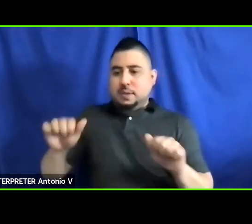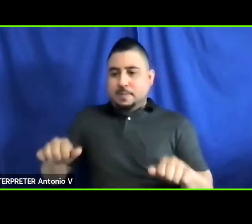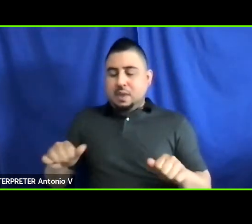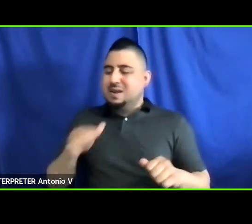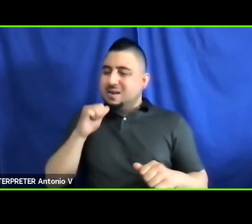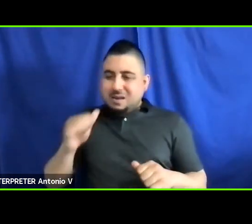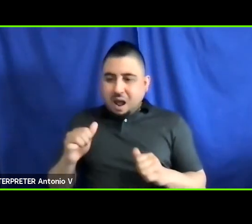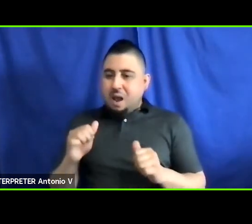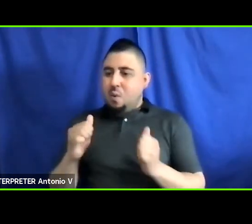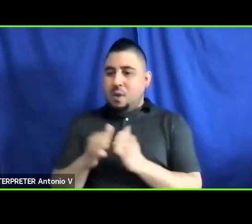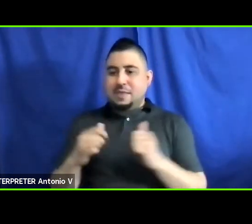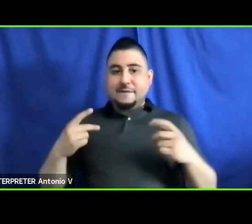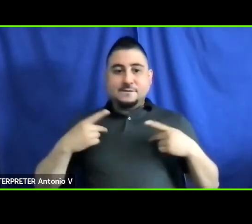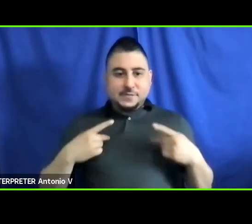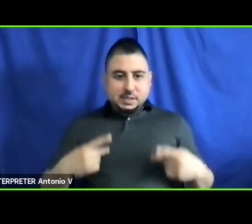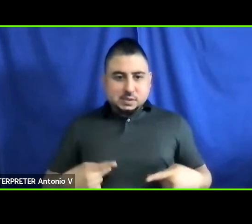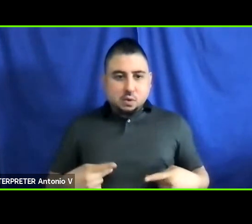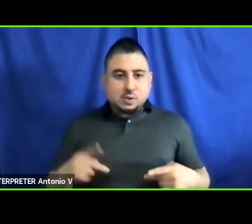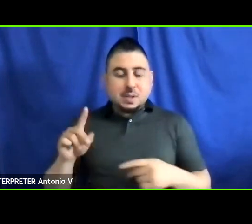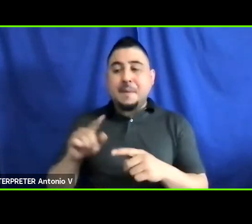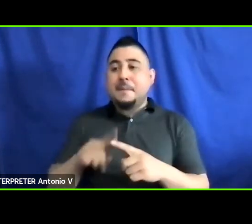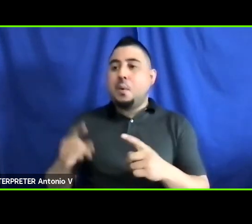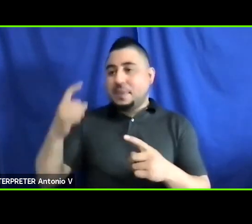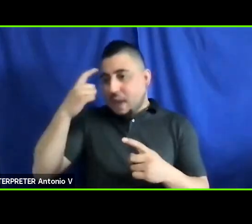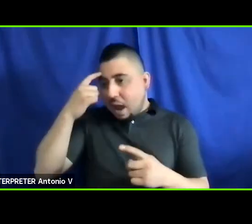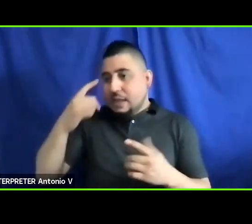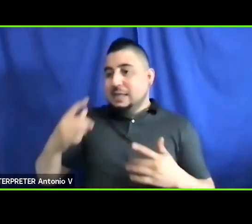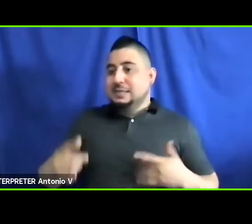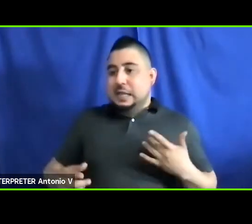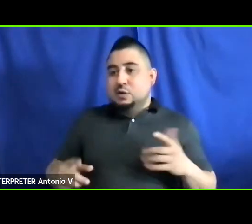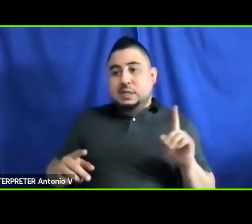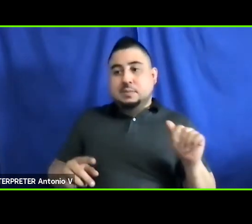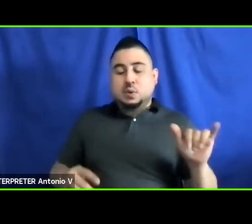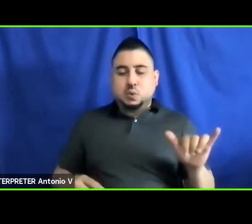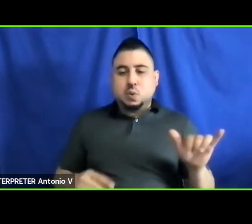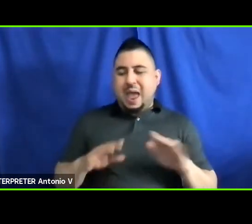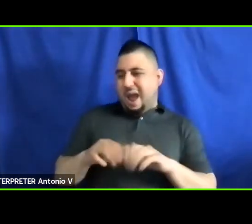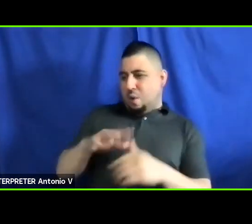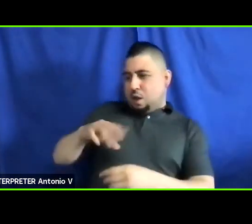disabilities but to those with cognitive and sensory disabilities as well. We believe that